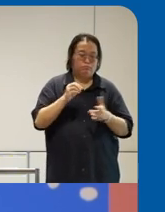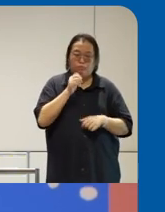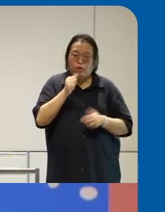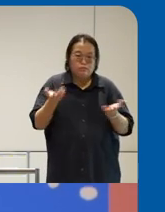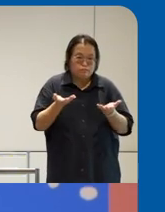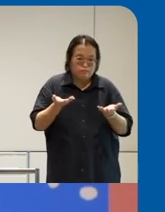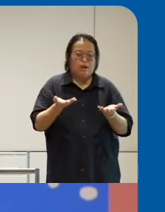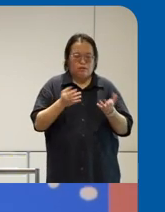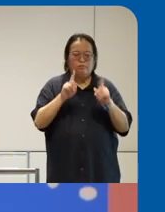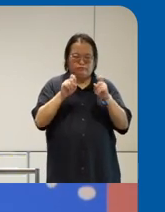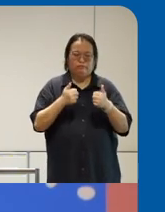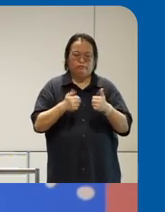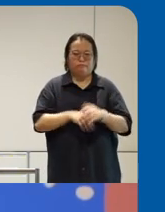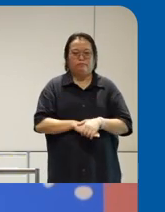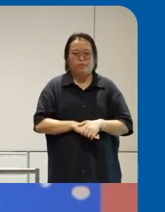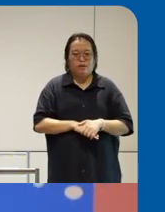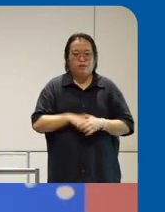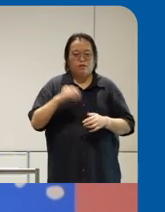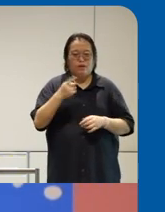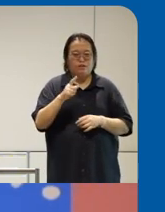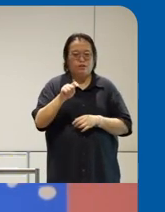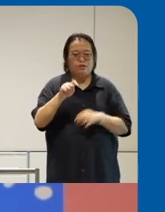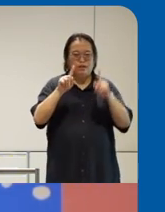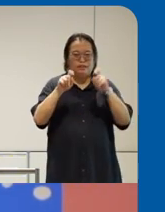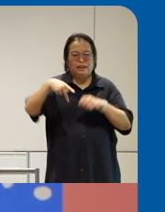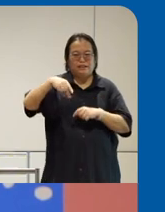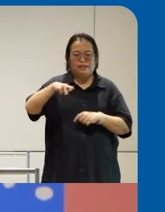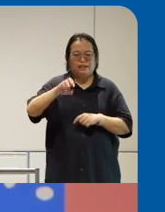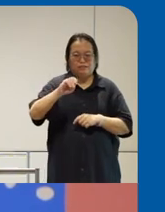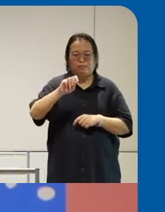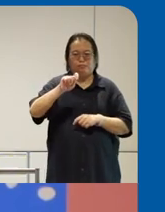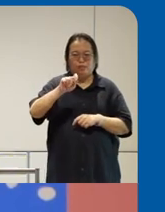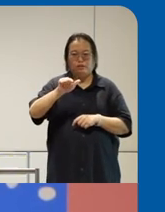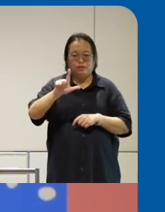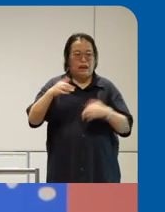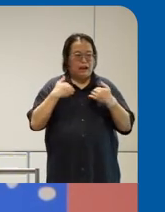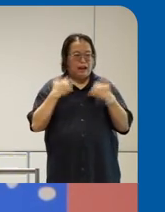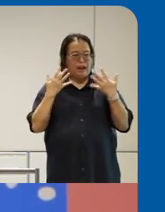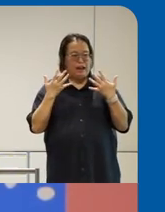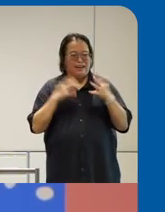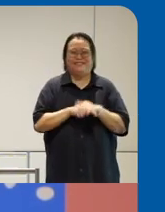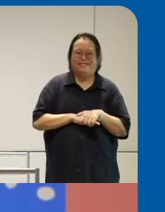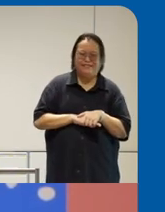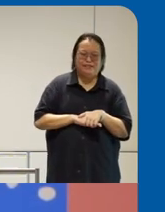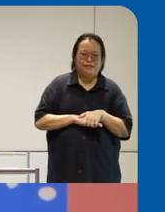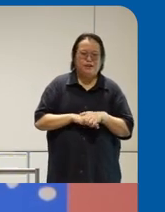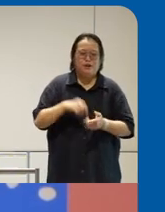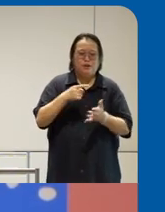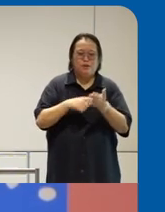Singapore is your tax portal fantastic Revenue yeah but what we really believe is uh that we